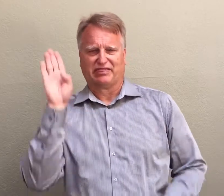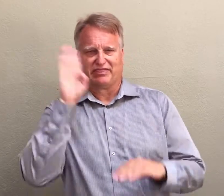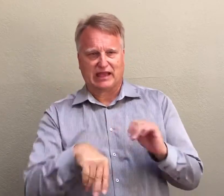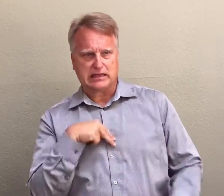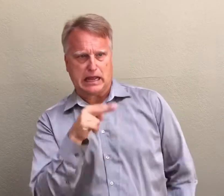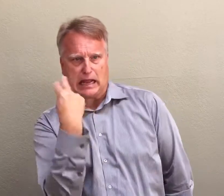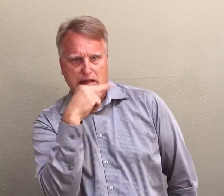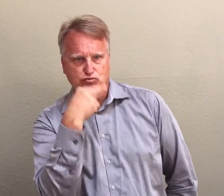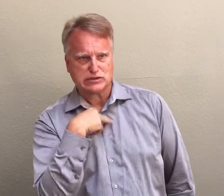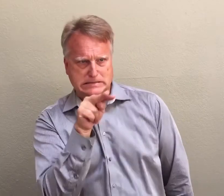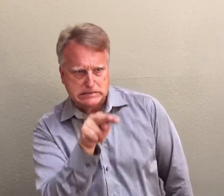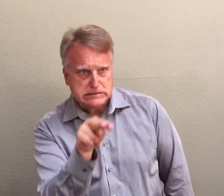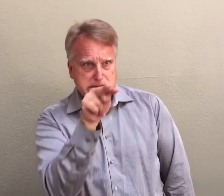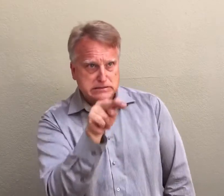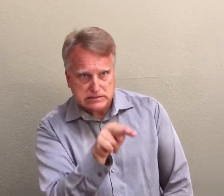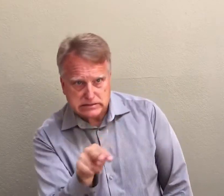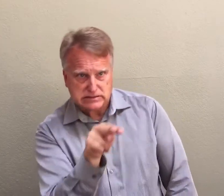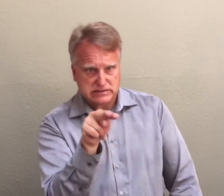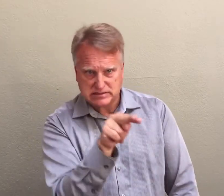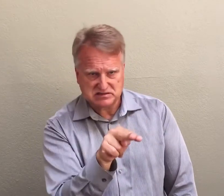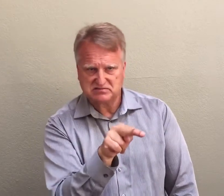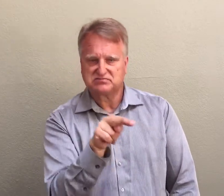That way I could really monitor the quality of work being done by the first interpreter.